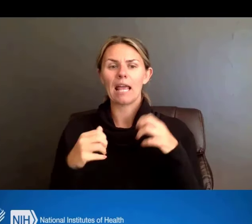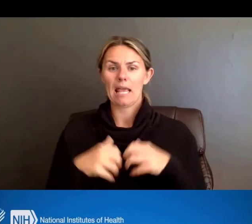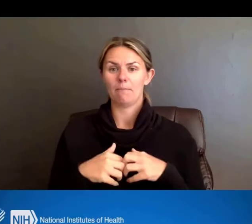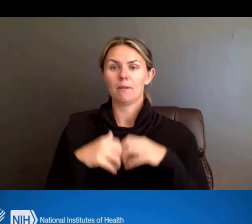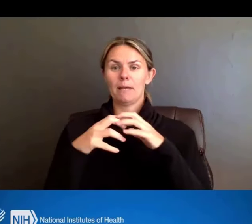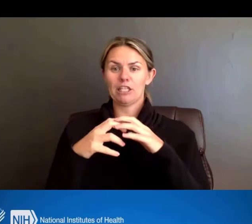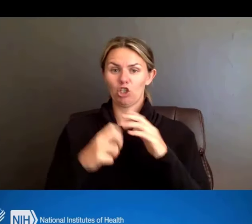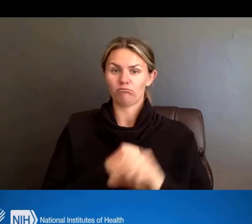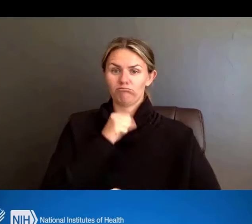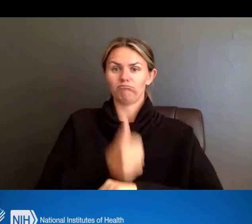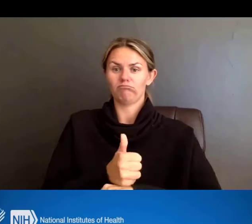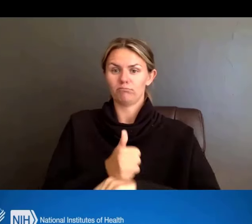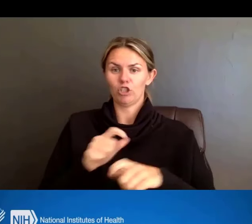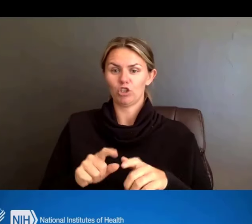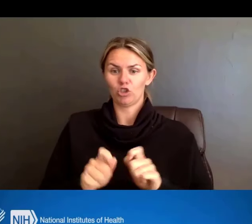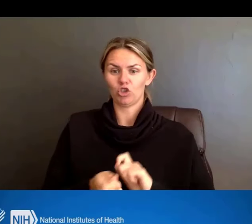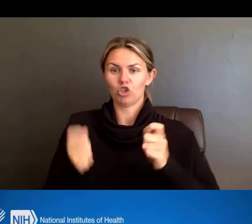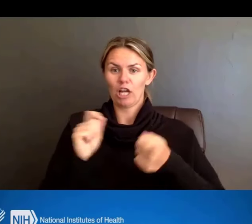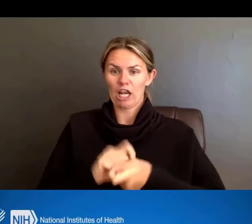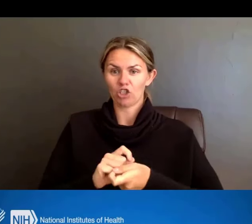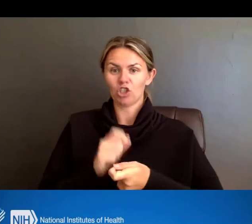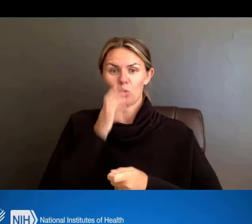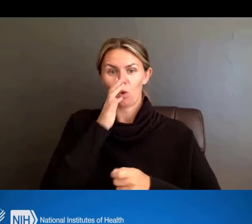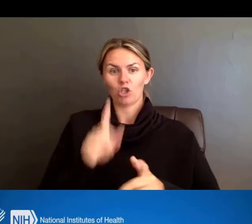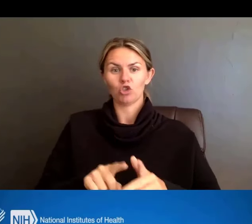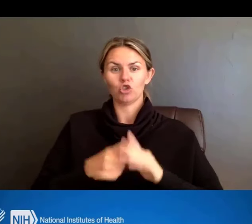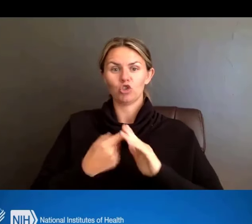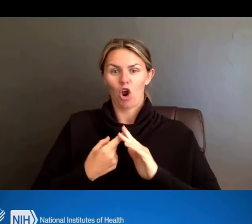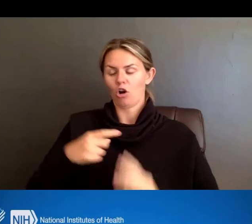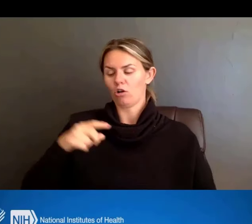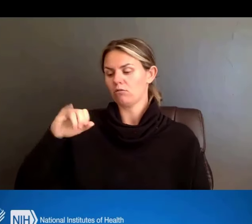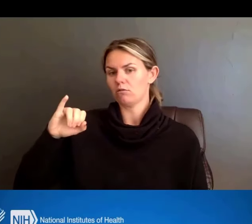are effective for a receipt date for applications that are due on